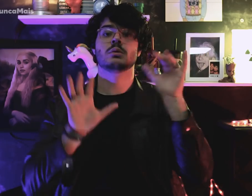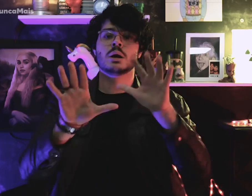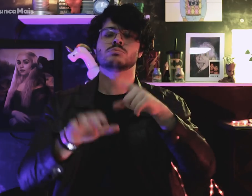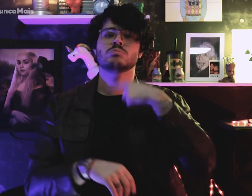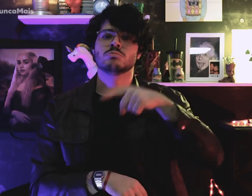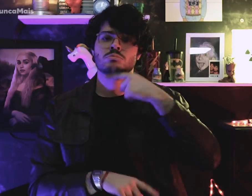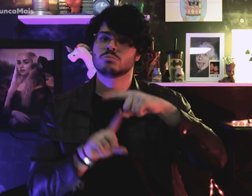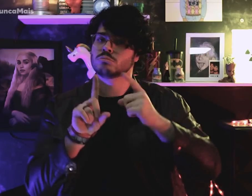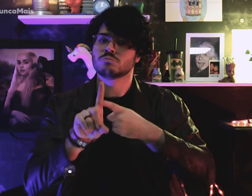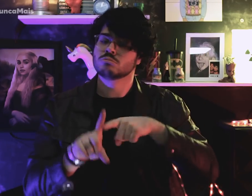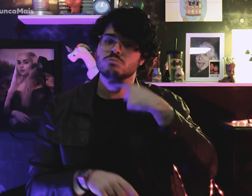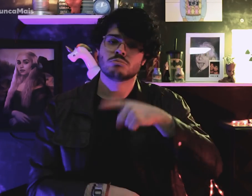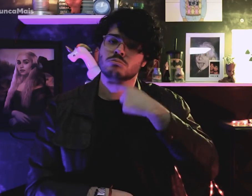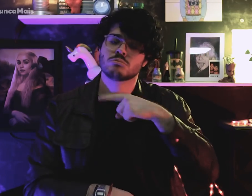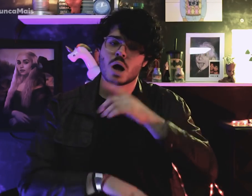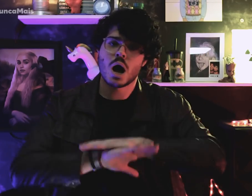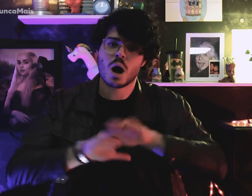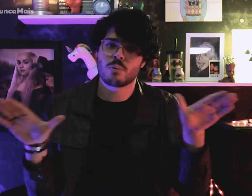como consequência não conseguiram mais engravidar,